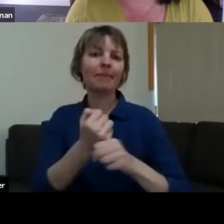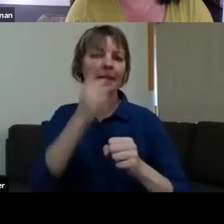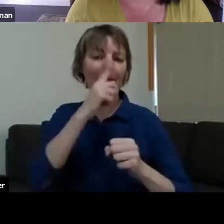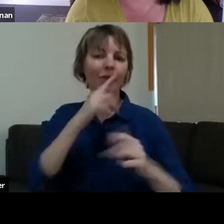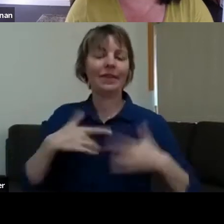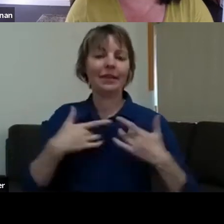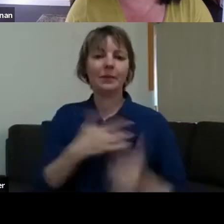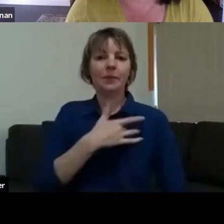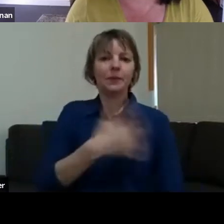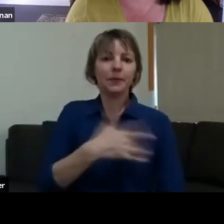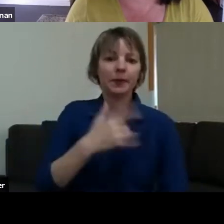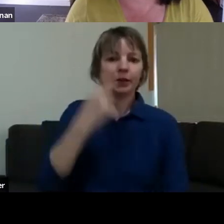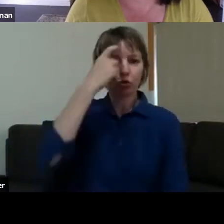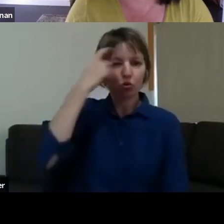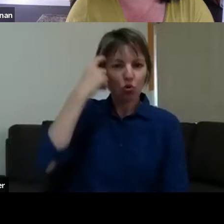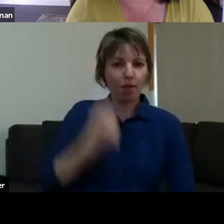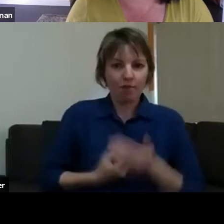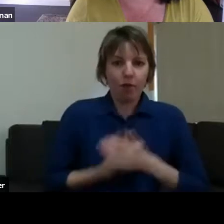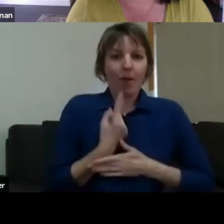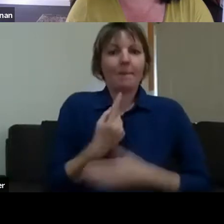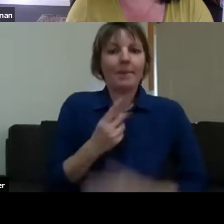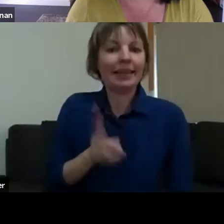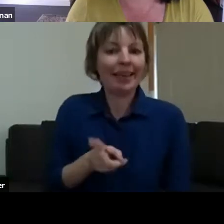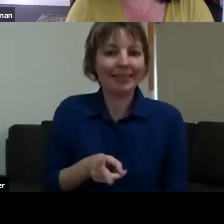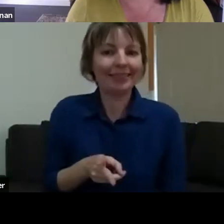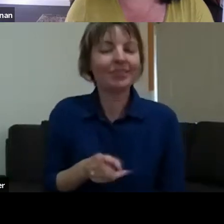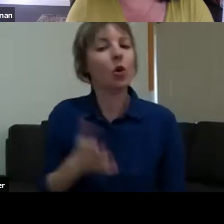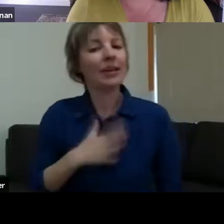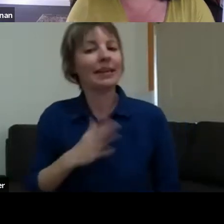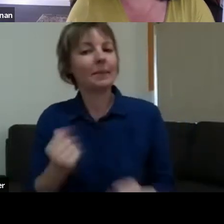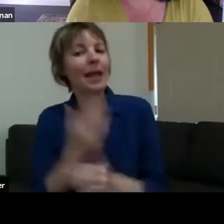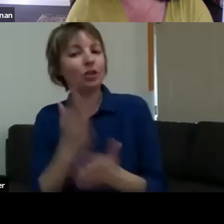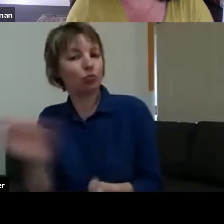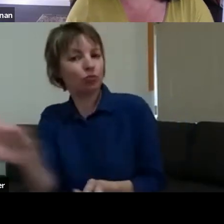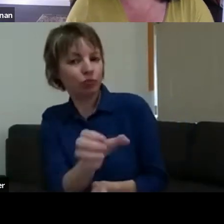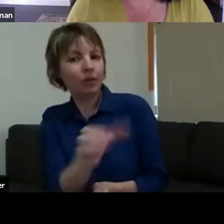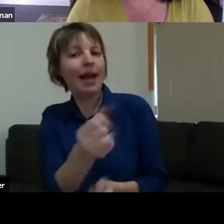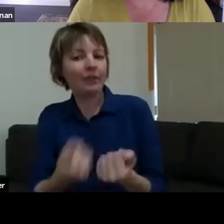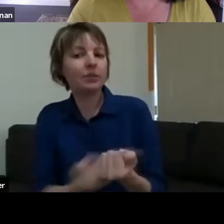we can address that and provide relevant support. >> Great. Thank